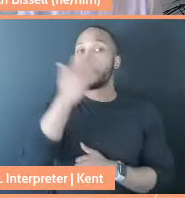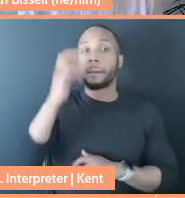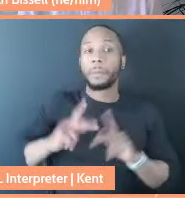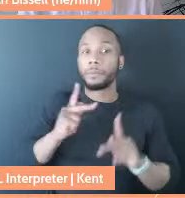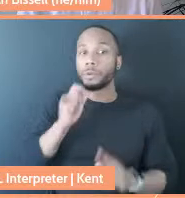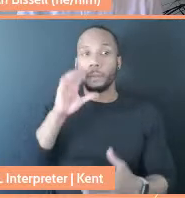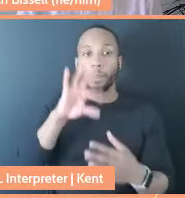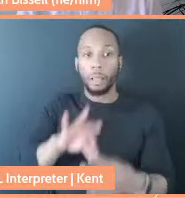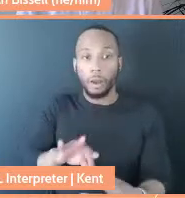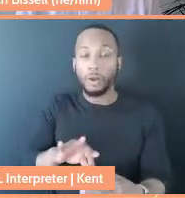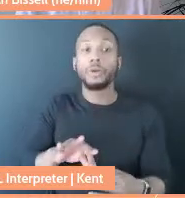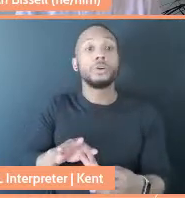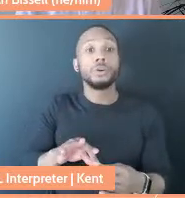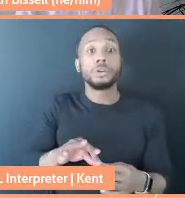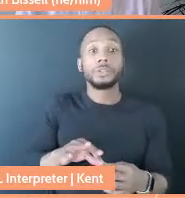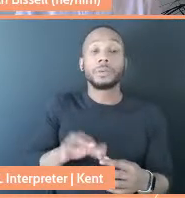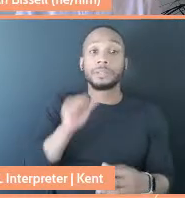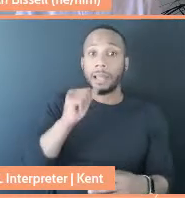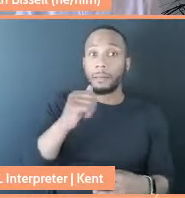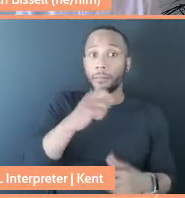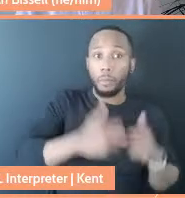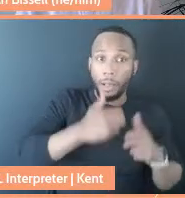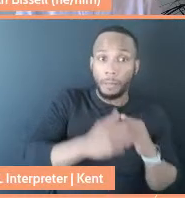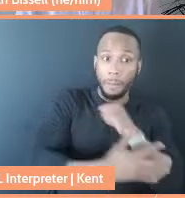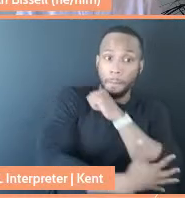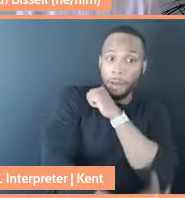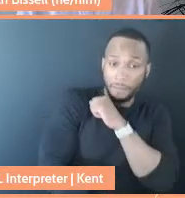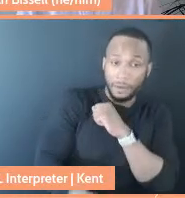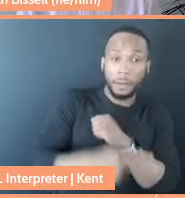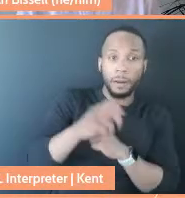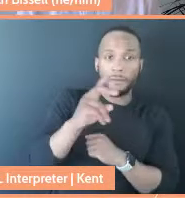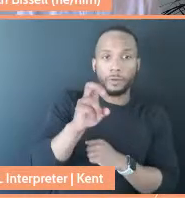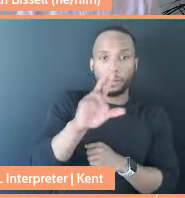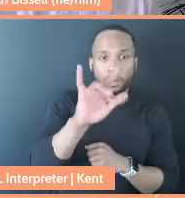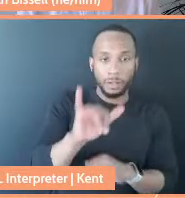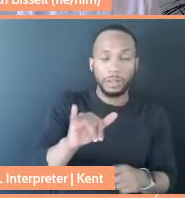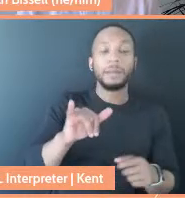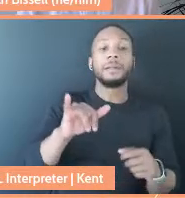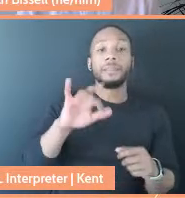The problem is not a problem of poverty. Poverty is an indication in this country of not belonging.